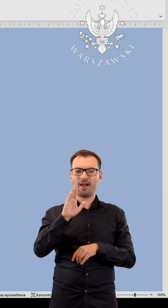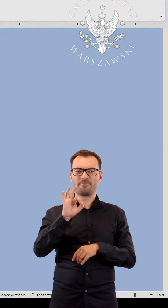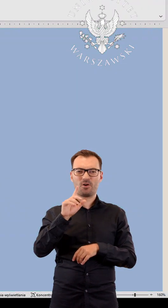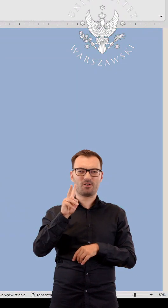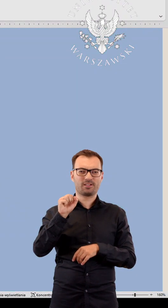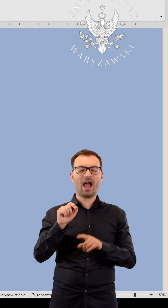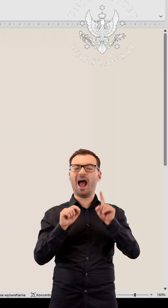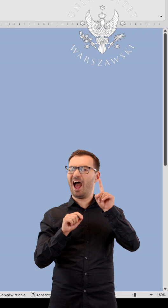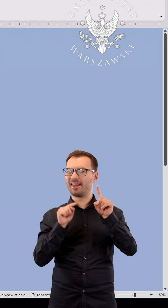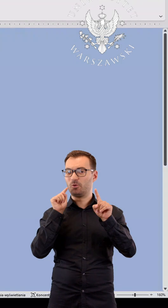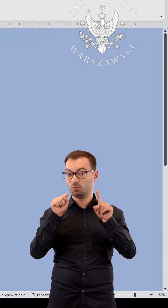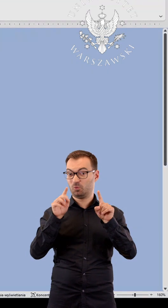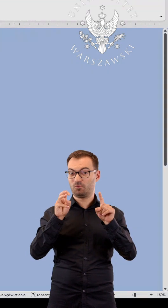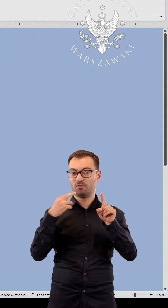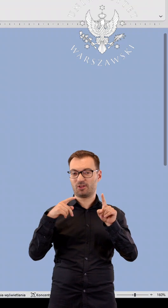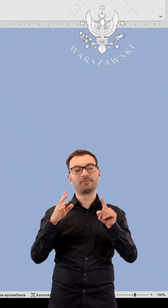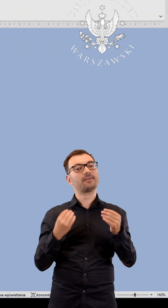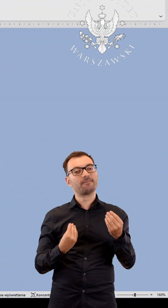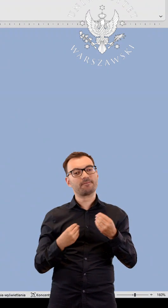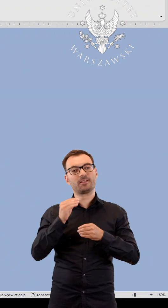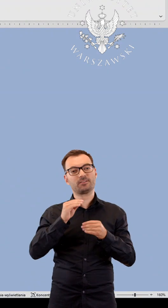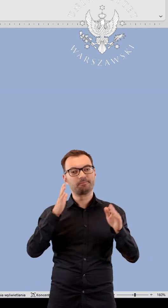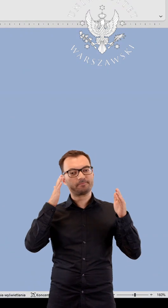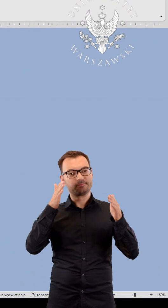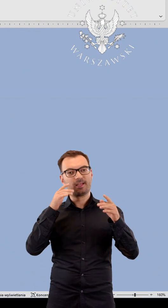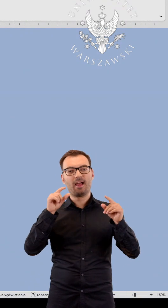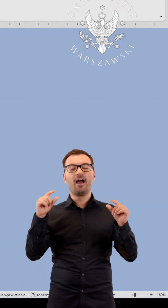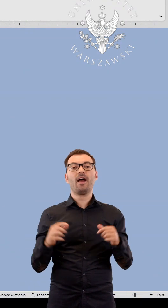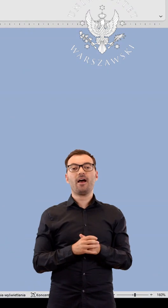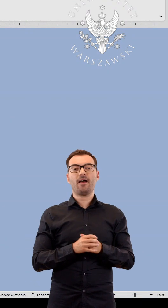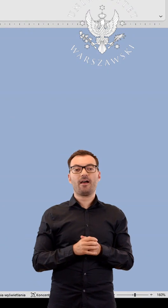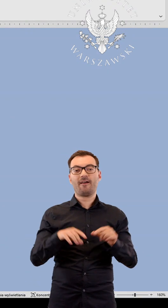but has been enhanced with the option to increase focus on lines.